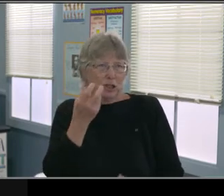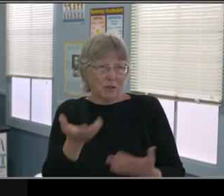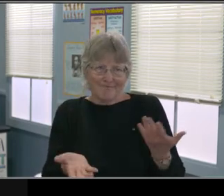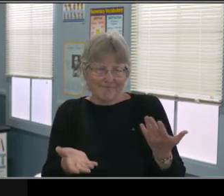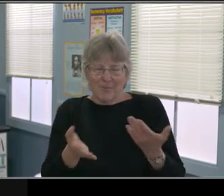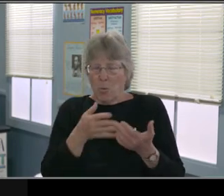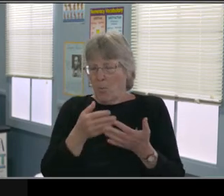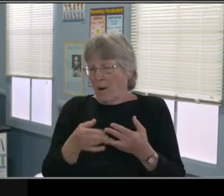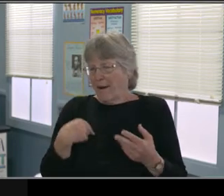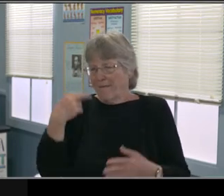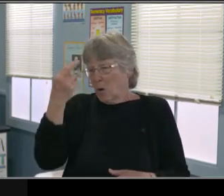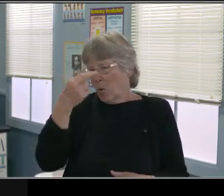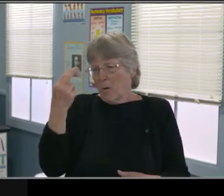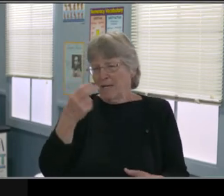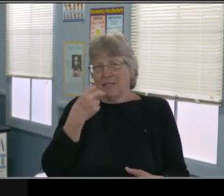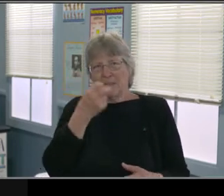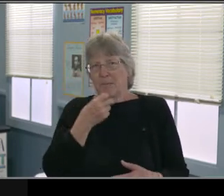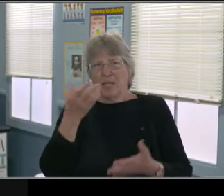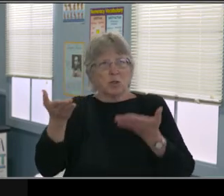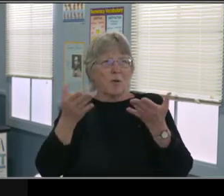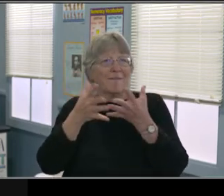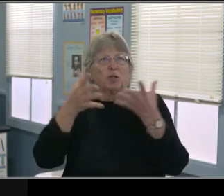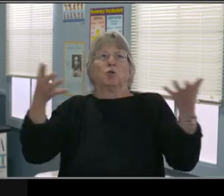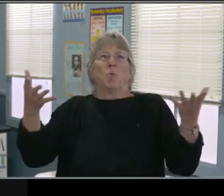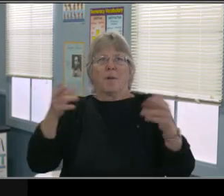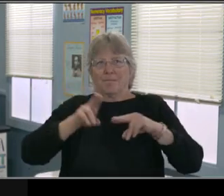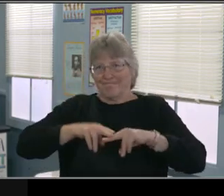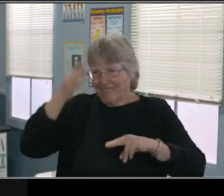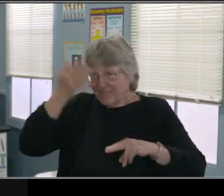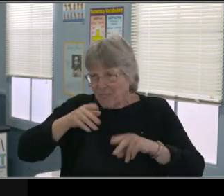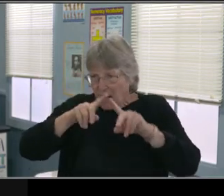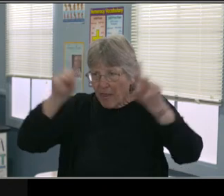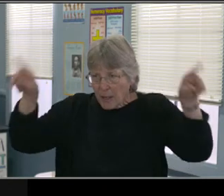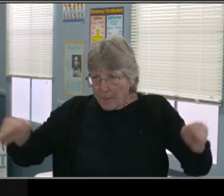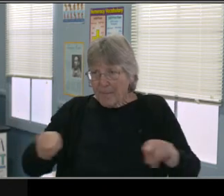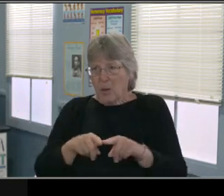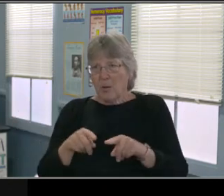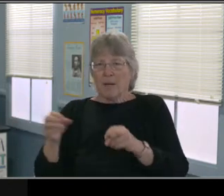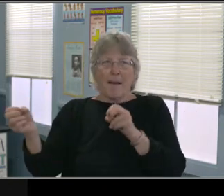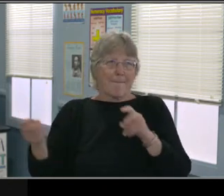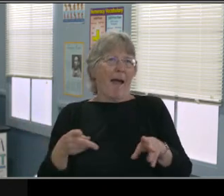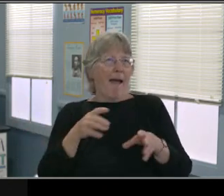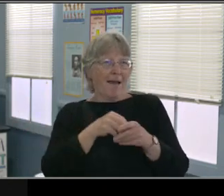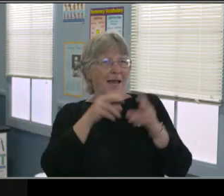And we know that it's hard for all students but specifically our students with disabilities.